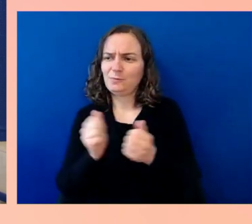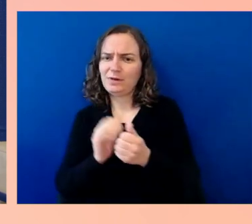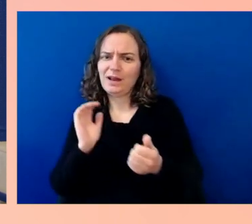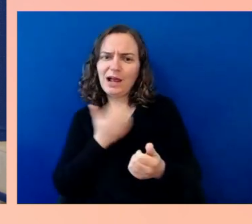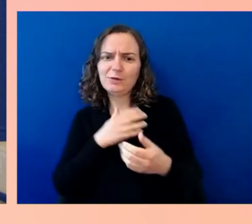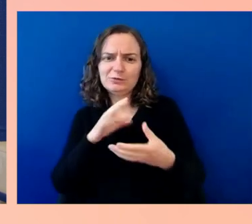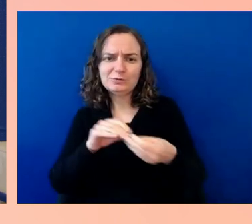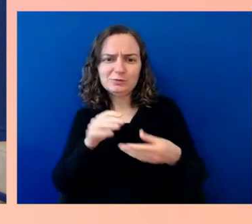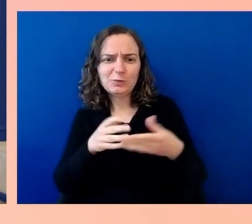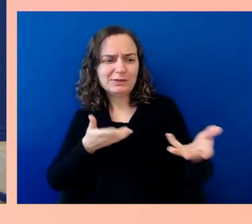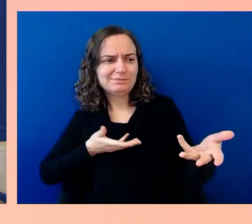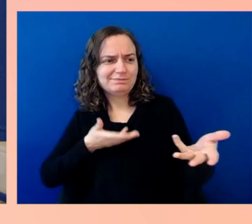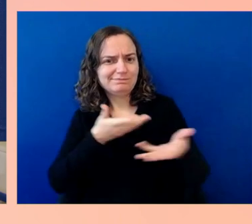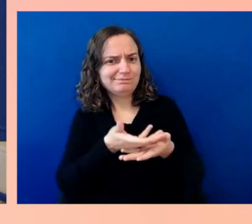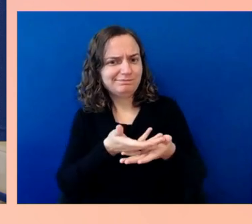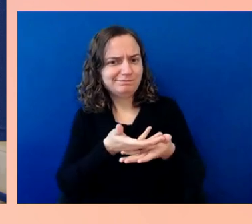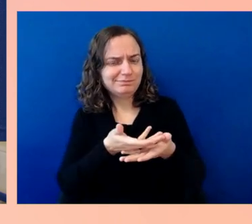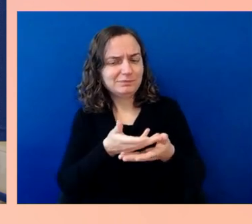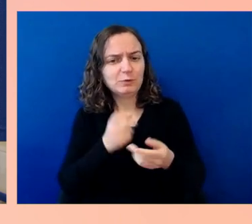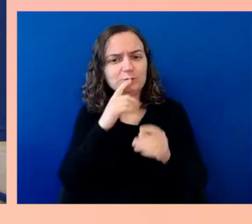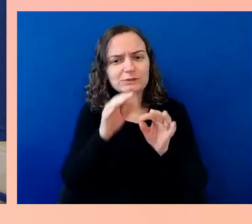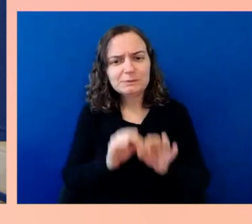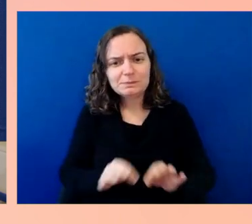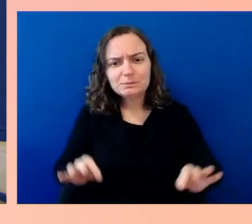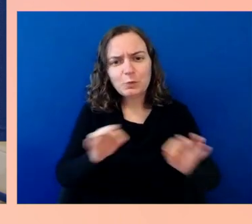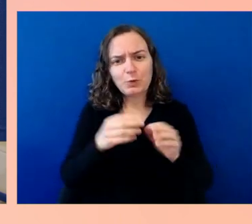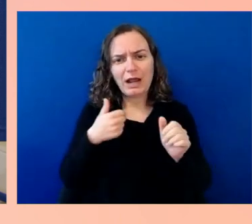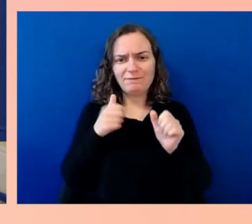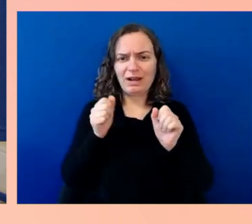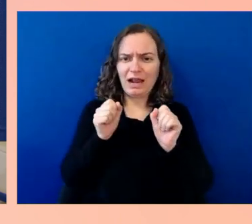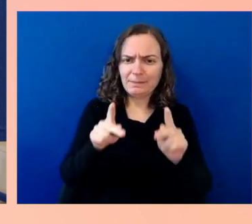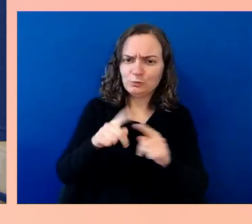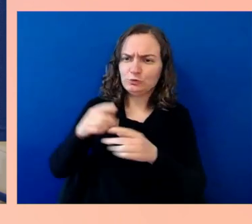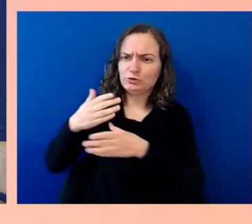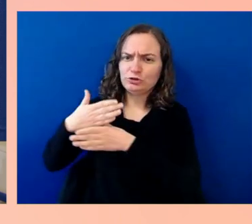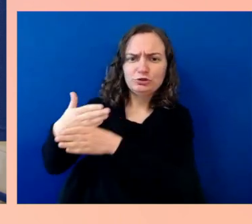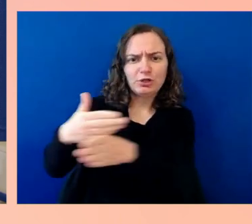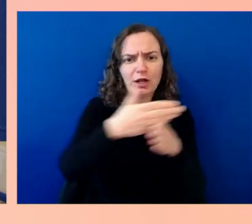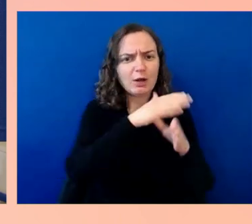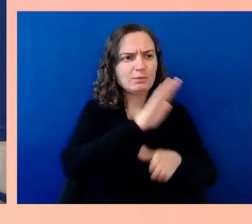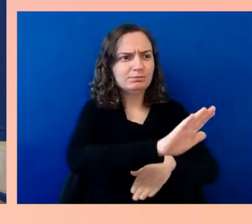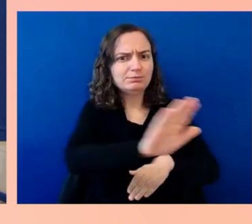as we talked about, storytelling, because those intersections are those things